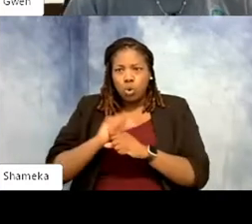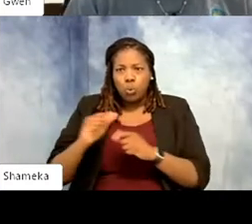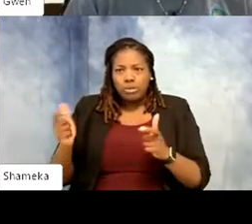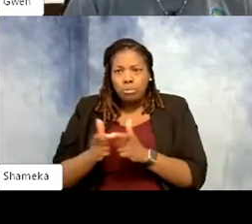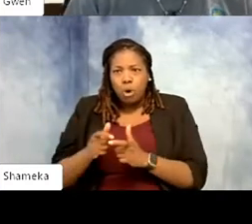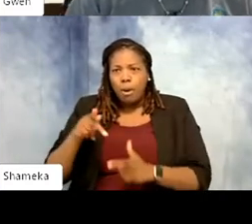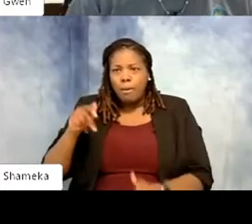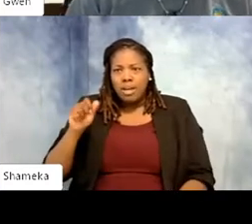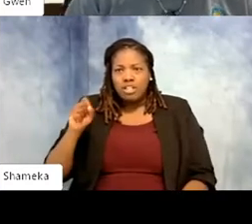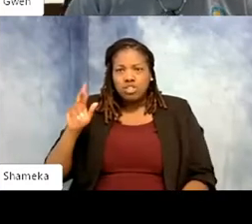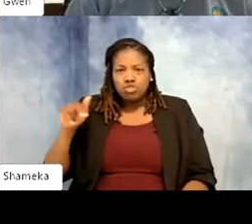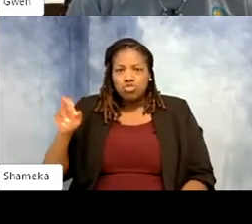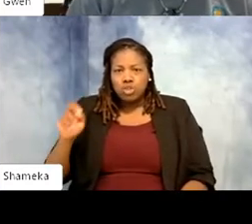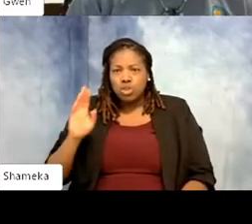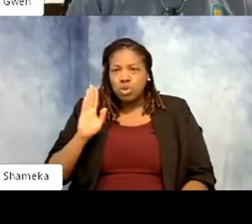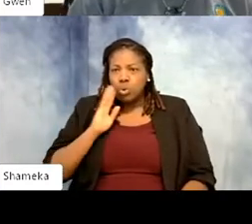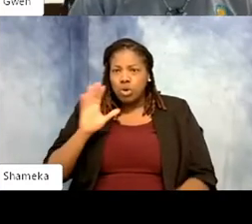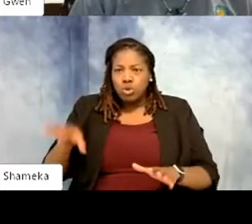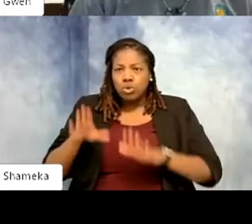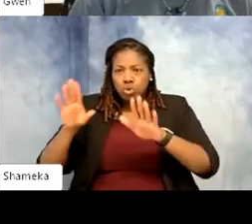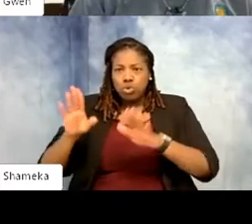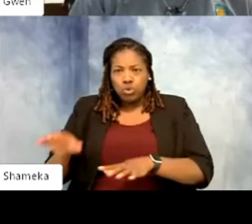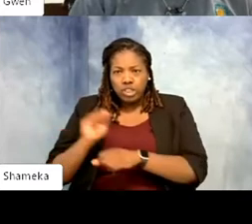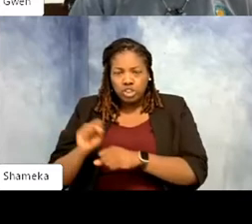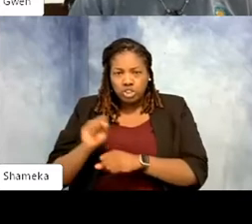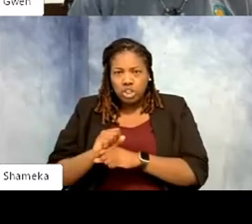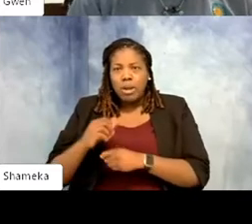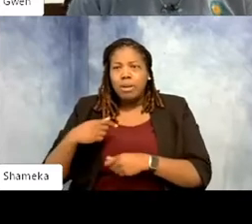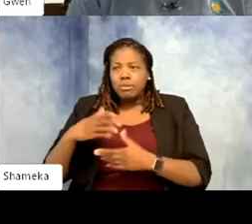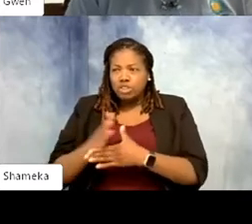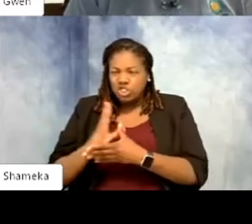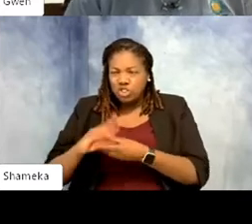do an incredible job. So hats off to them to tell the story of passerines and for National Zoo to